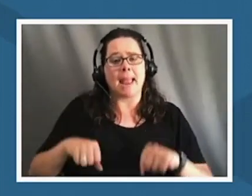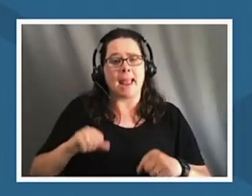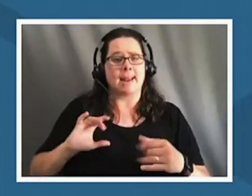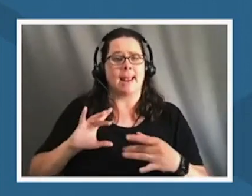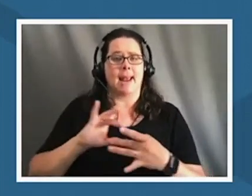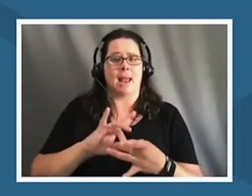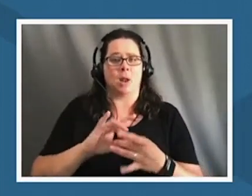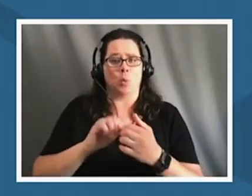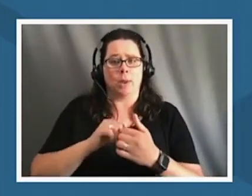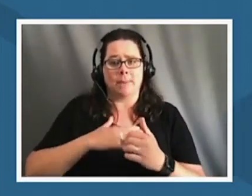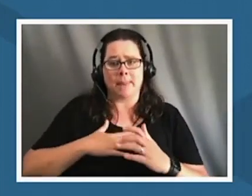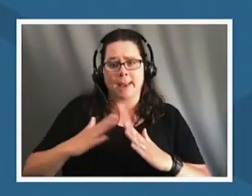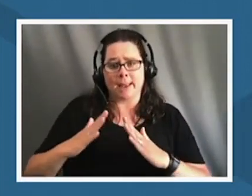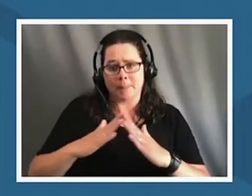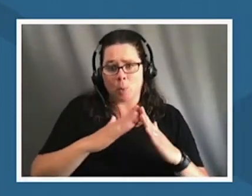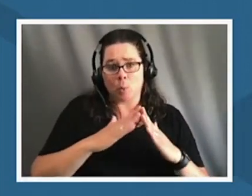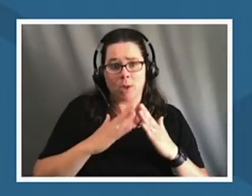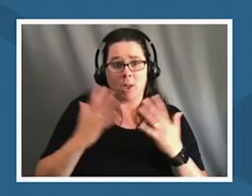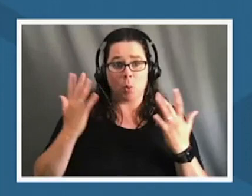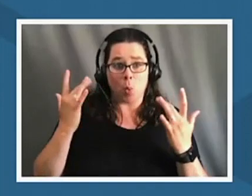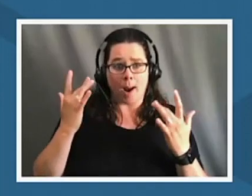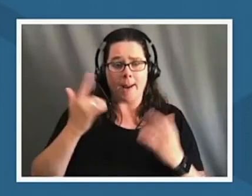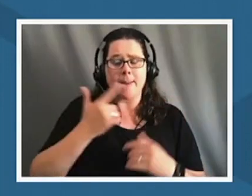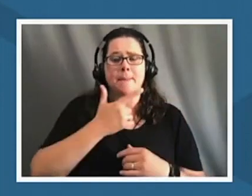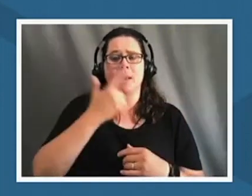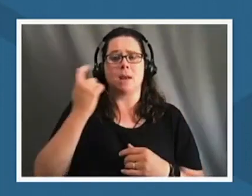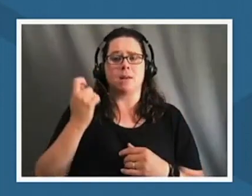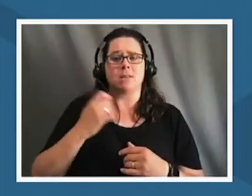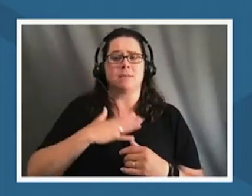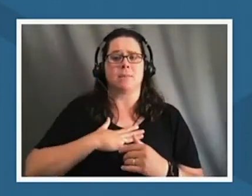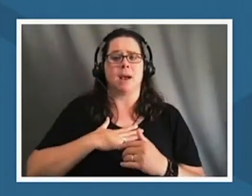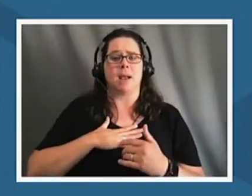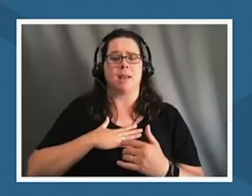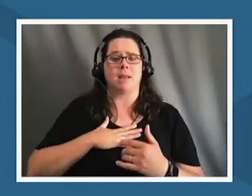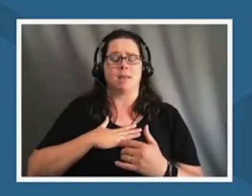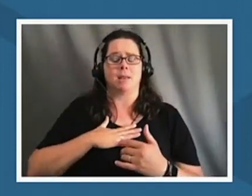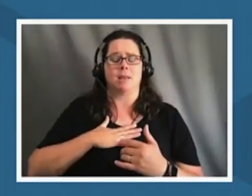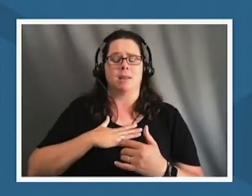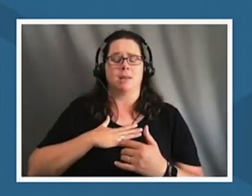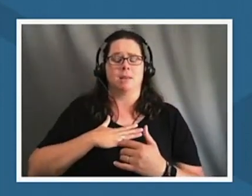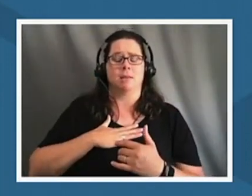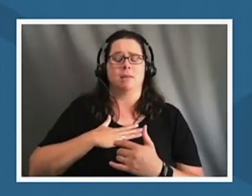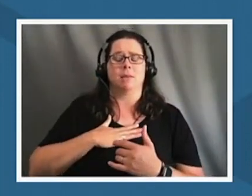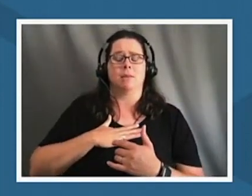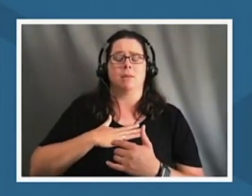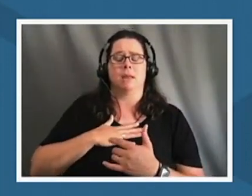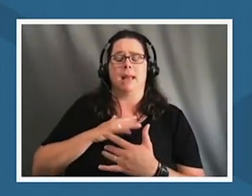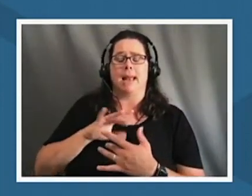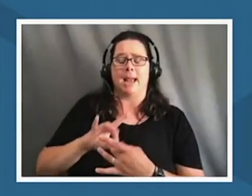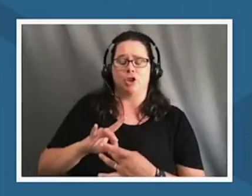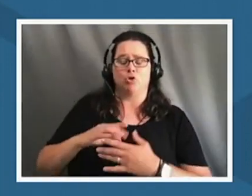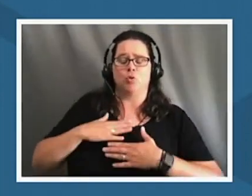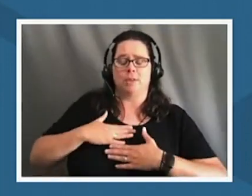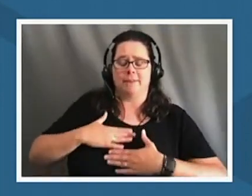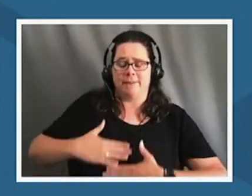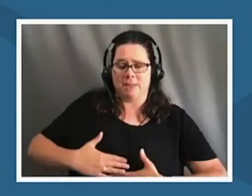community because of my connection to